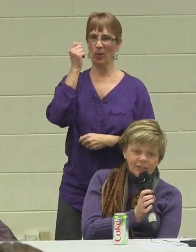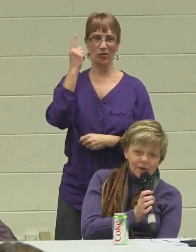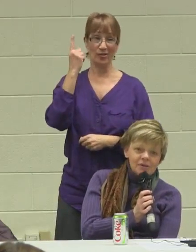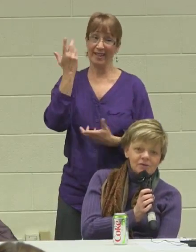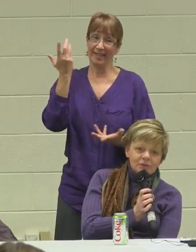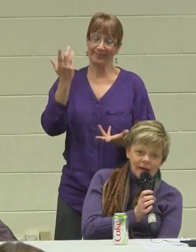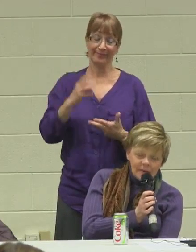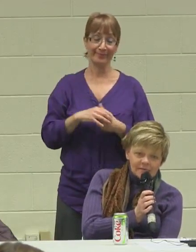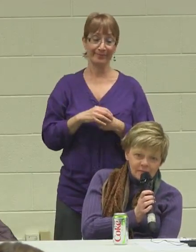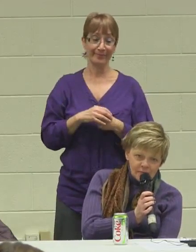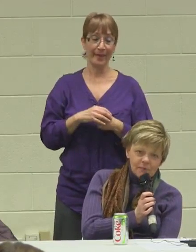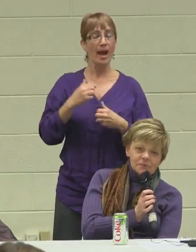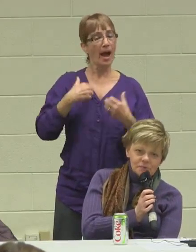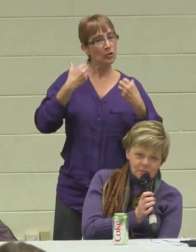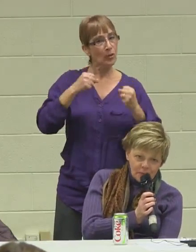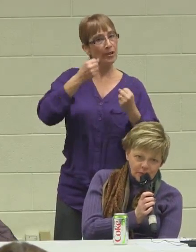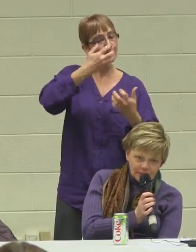I try to surround myself with those who support